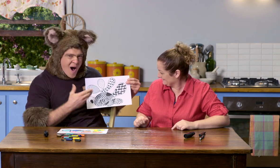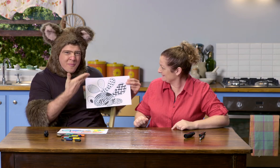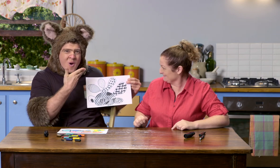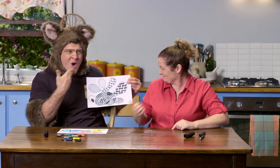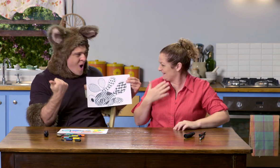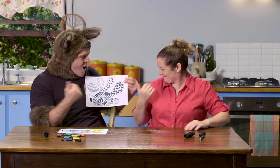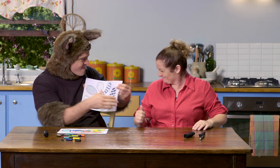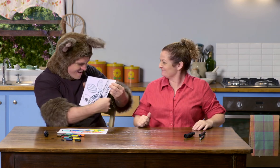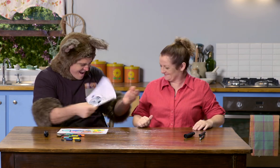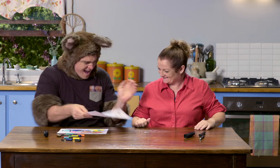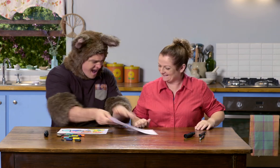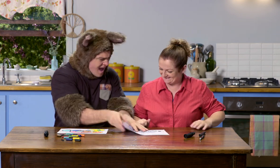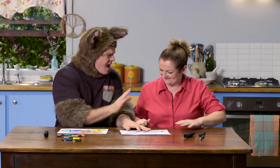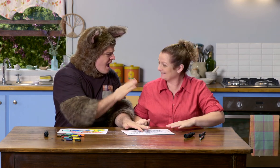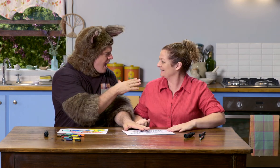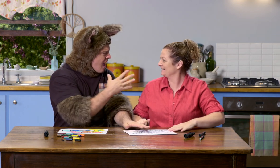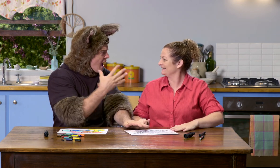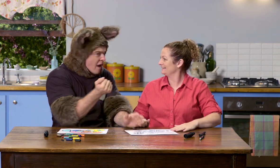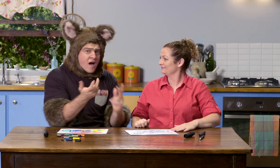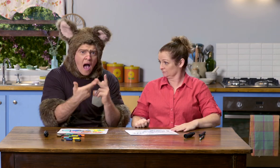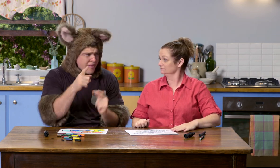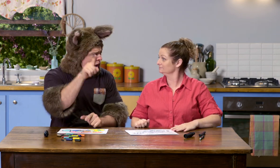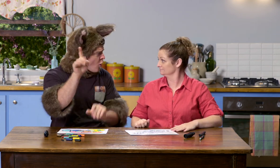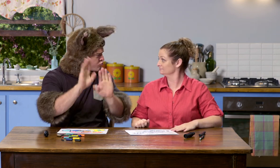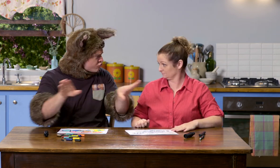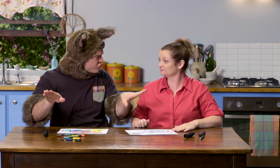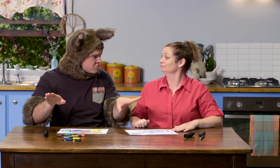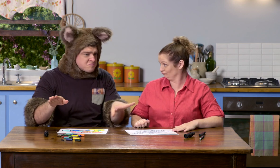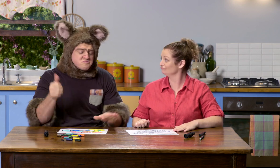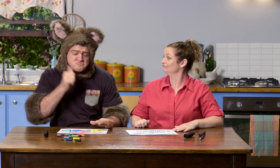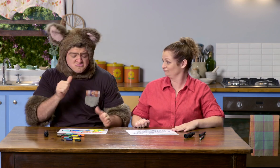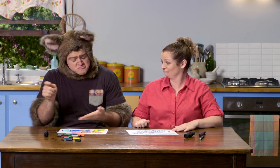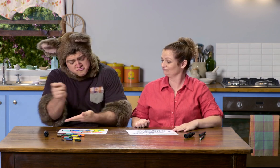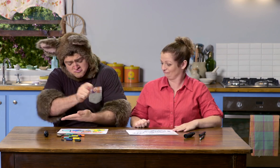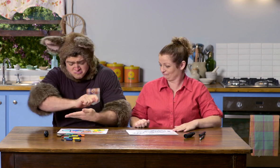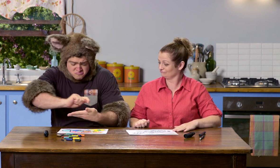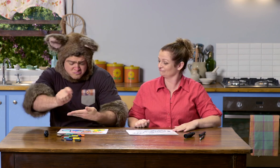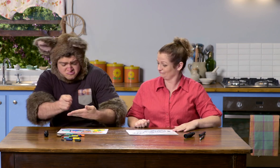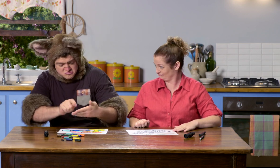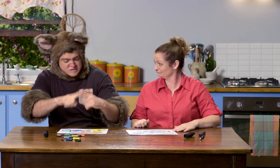Wow, it's beautiful. Yeah. Sally, are there other children who take the line for a walk?